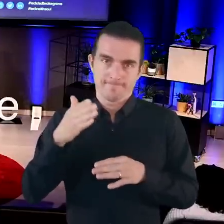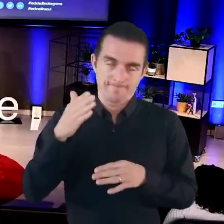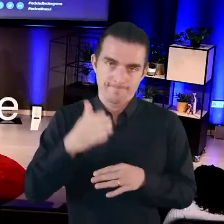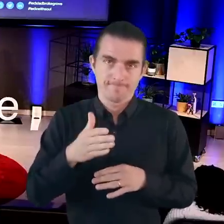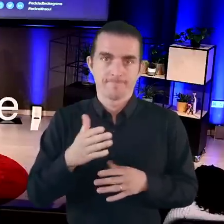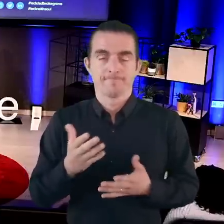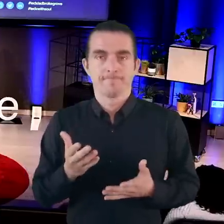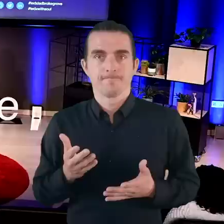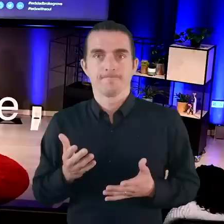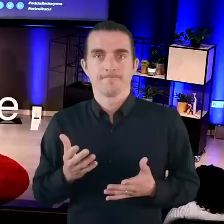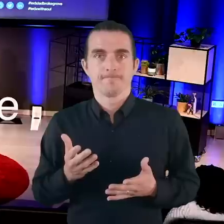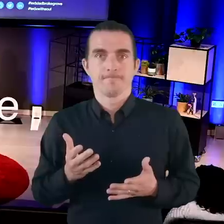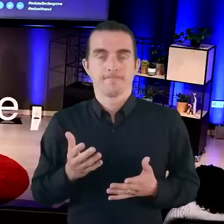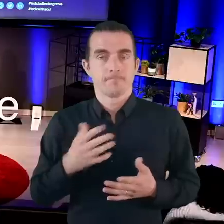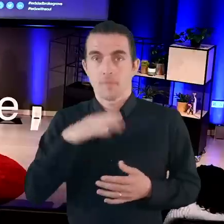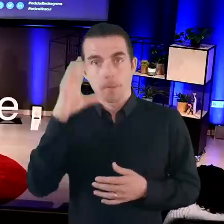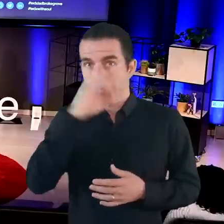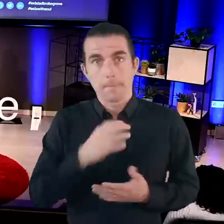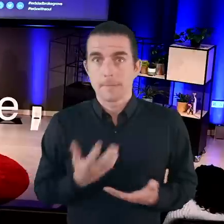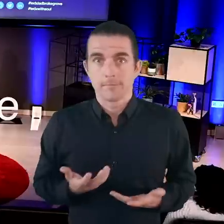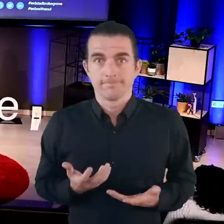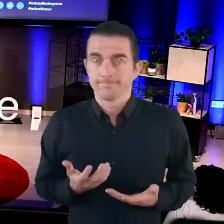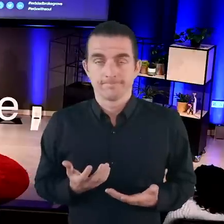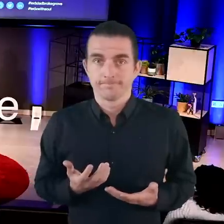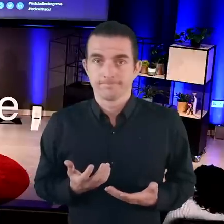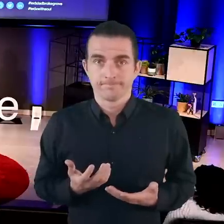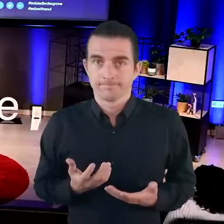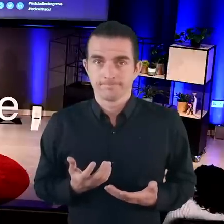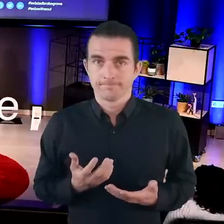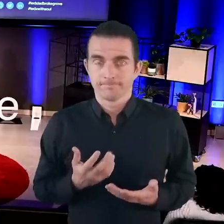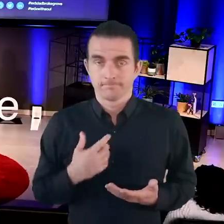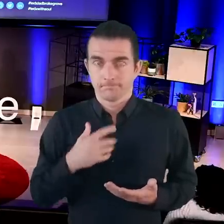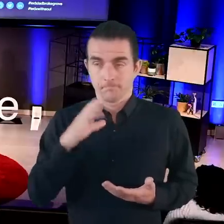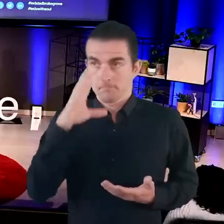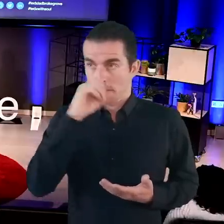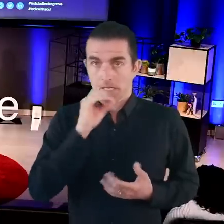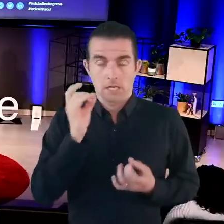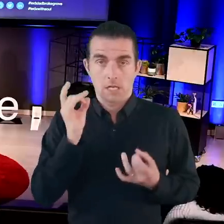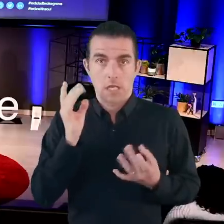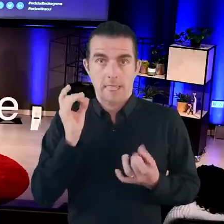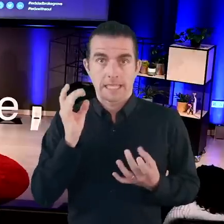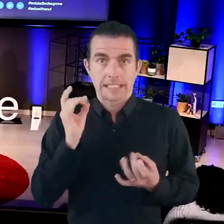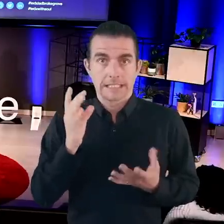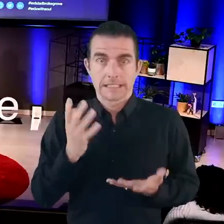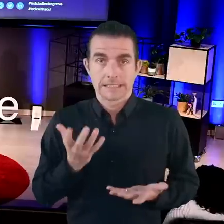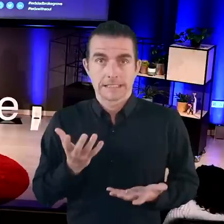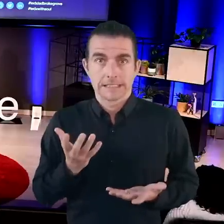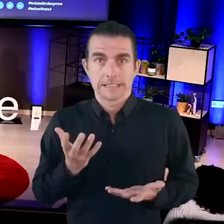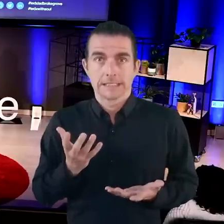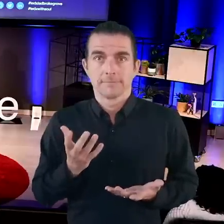I go in there. I don't remember a thing, I don't remember anything.